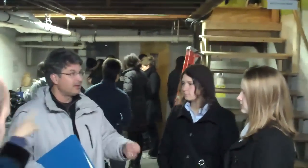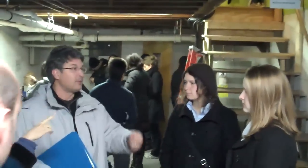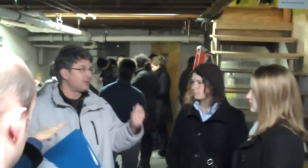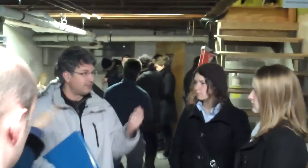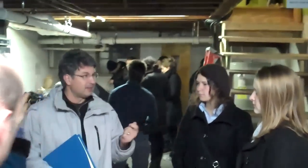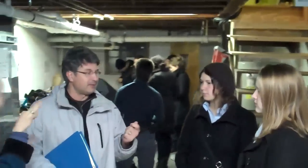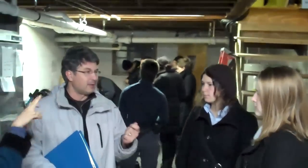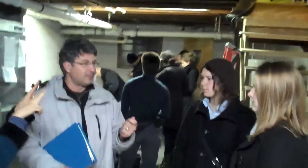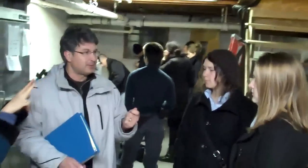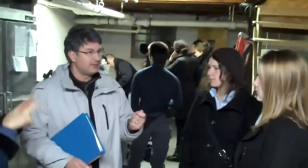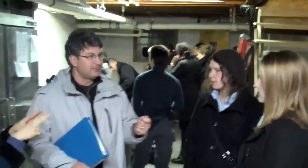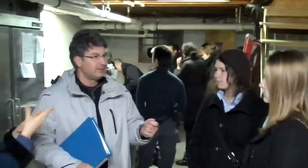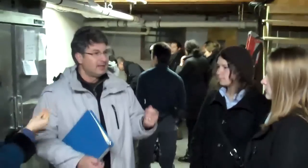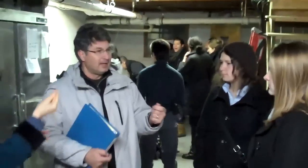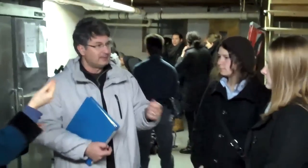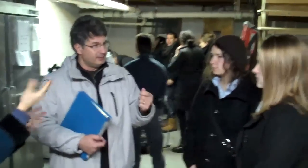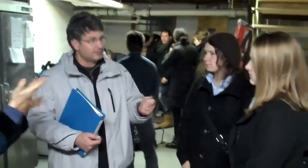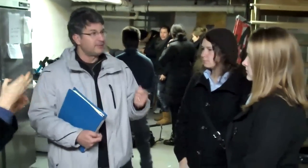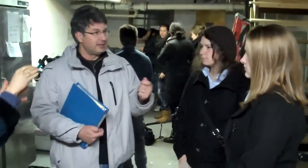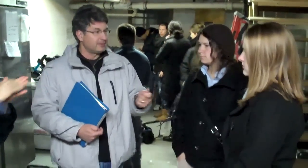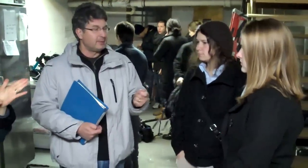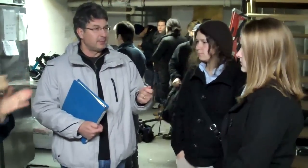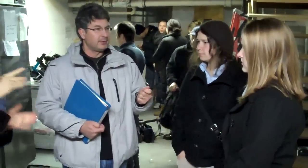And when you come in and pick up a job application, "I want to fill out a job application"